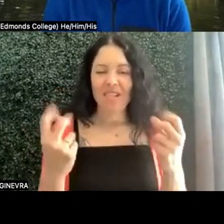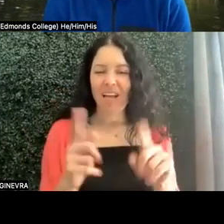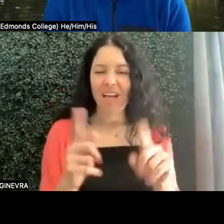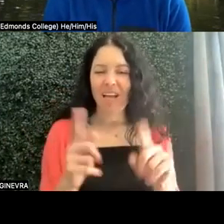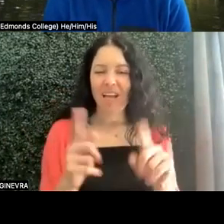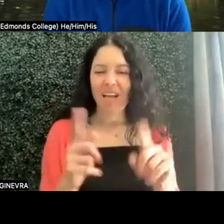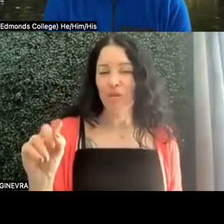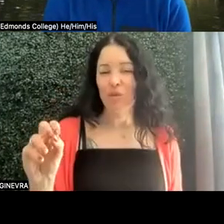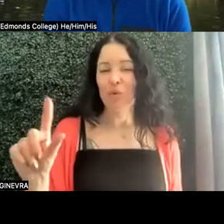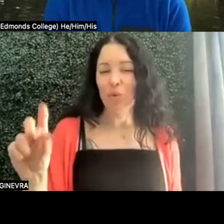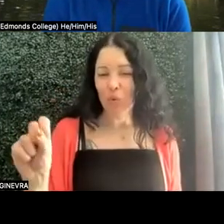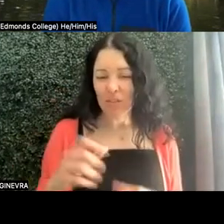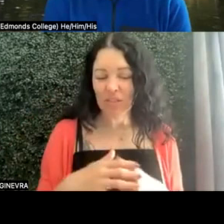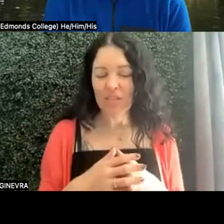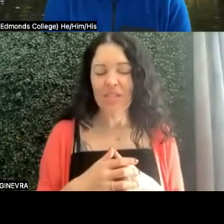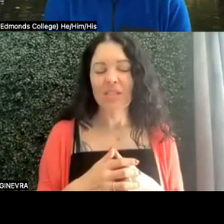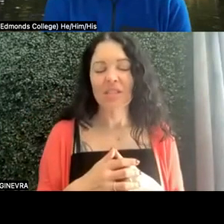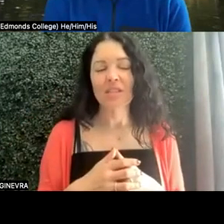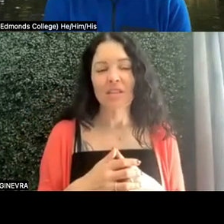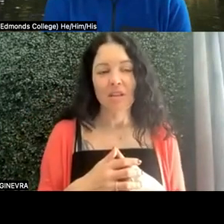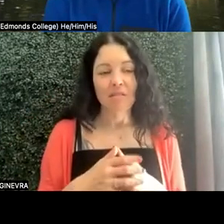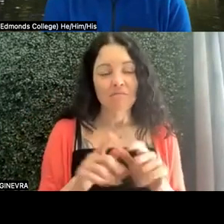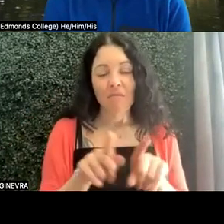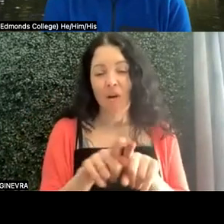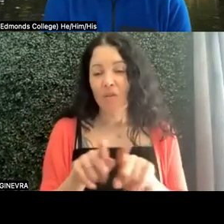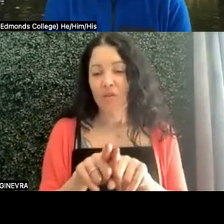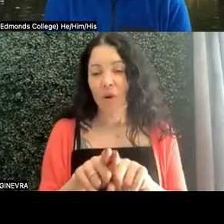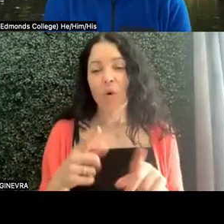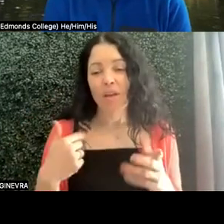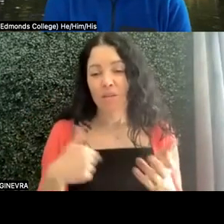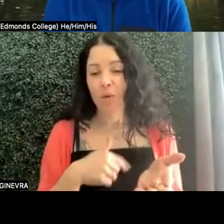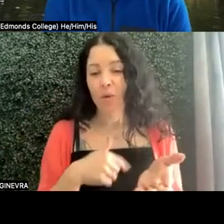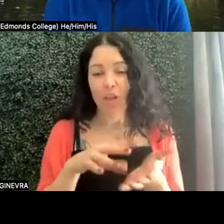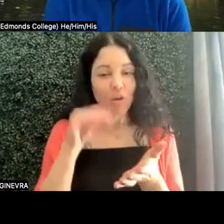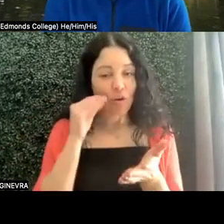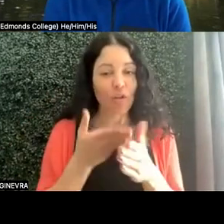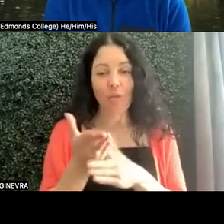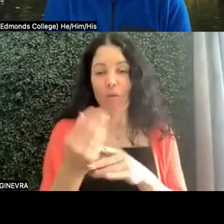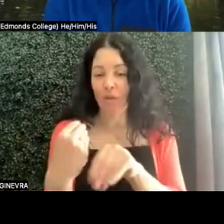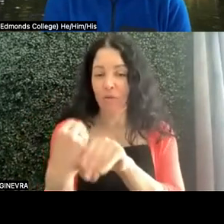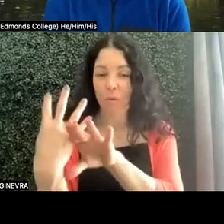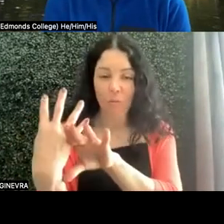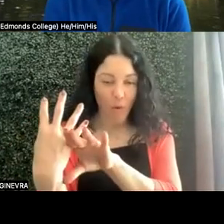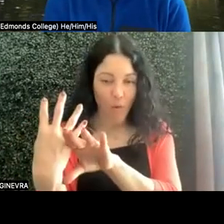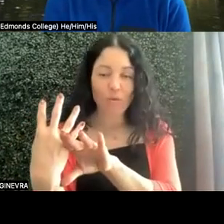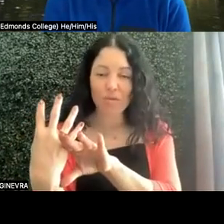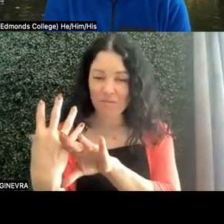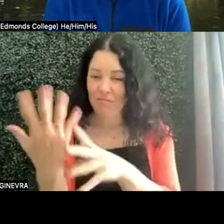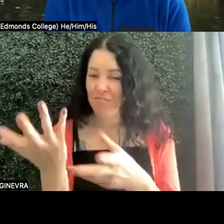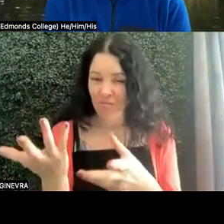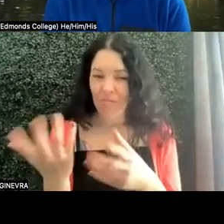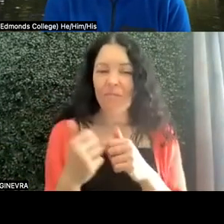And also, as we learn through remote modality